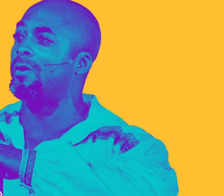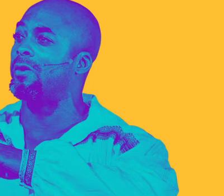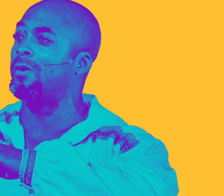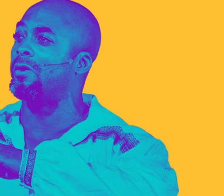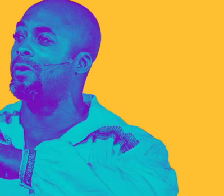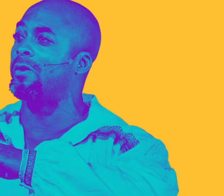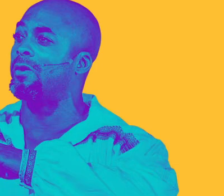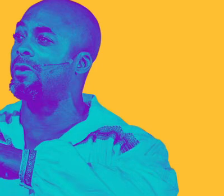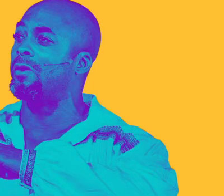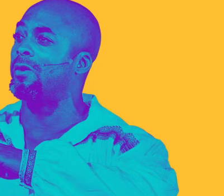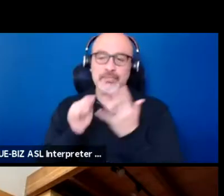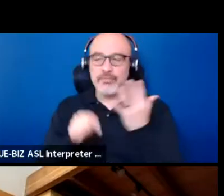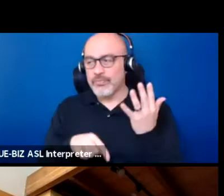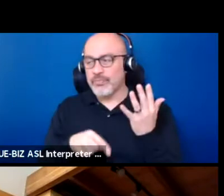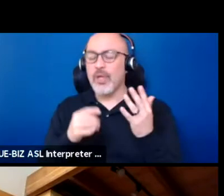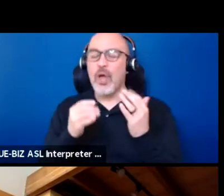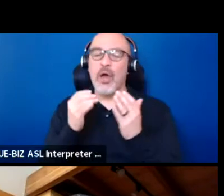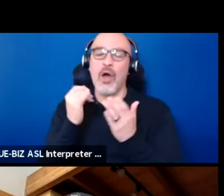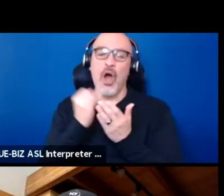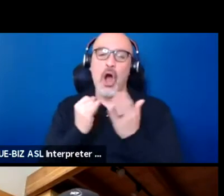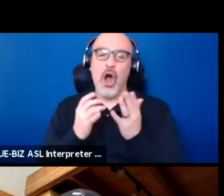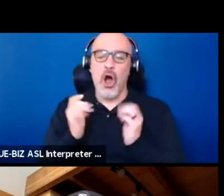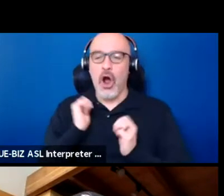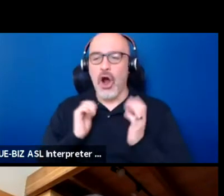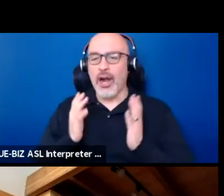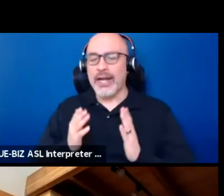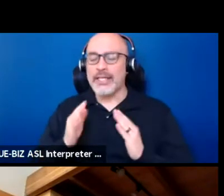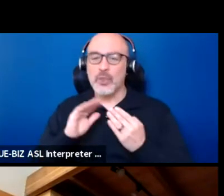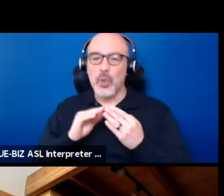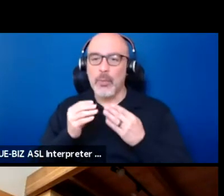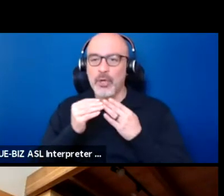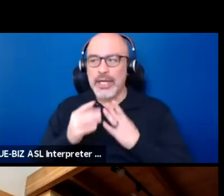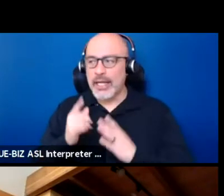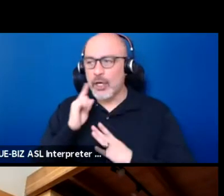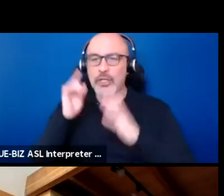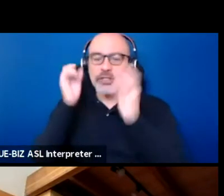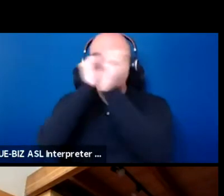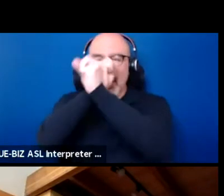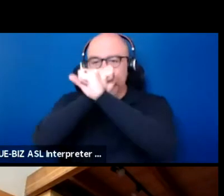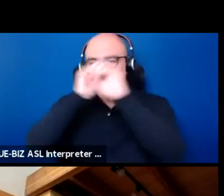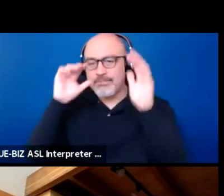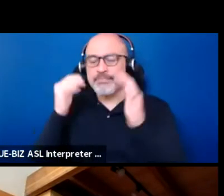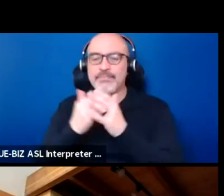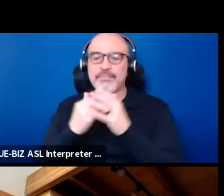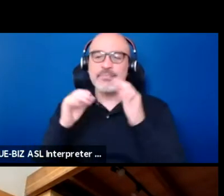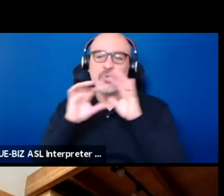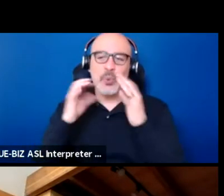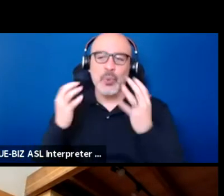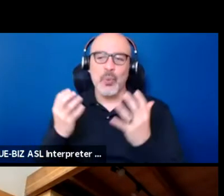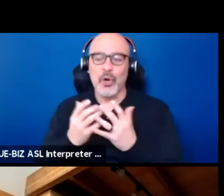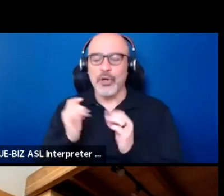and community leaders to envision a new theatrical world. I'm joined here with my cohost,